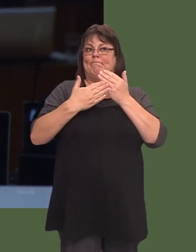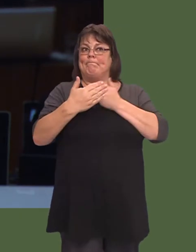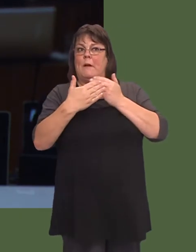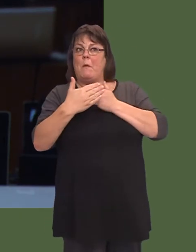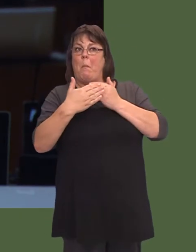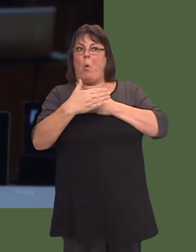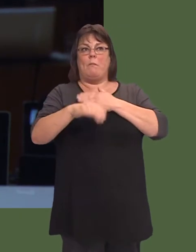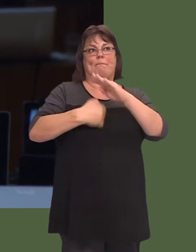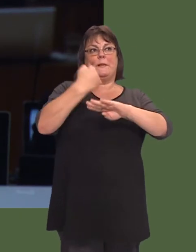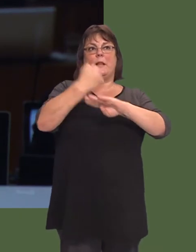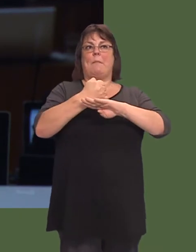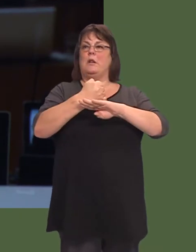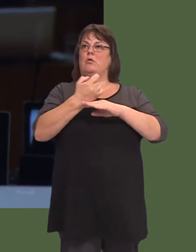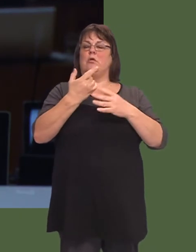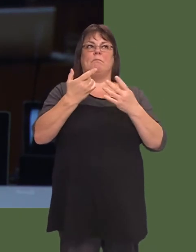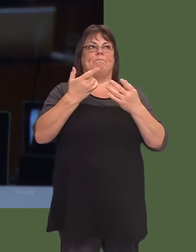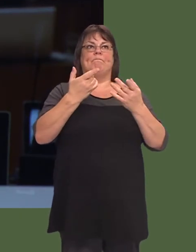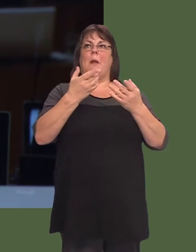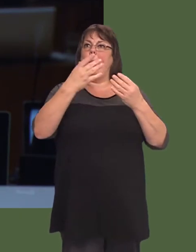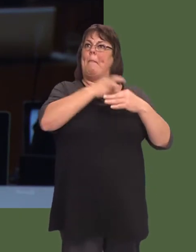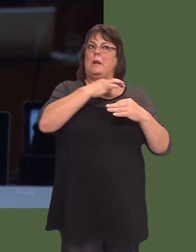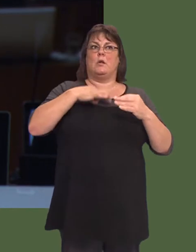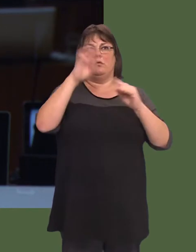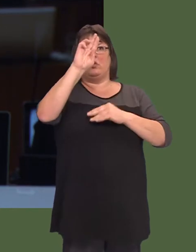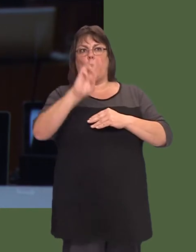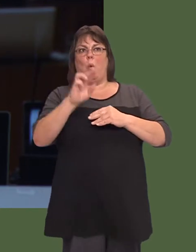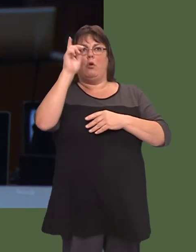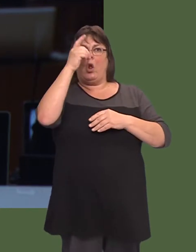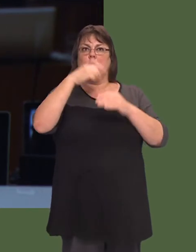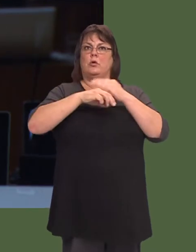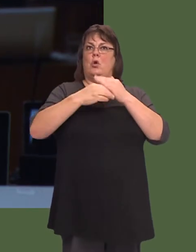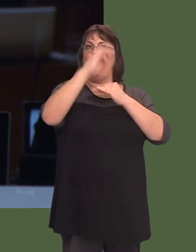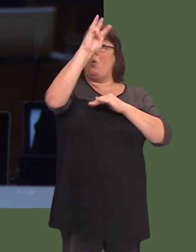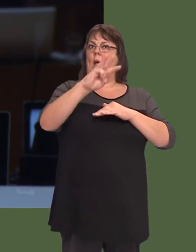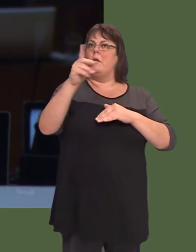angen i symud tuag at sefydlu ysgol feddygol yng ngogledd Cymru, maeír Llywodraeth yn